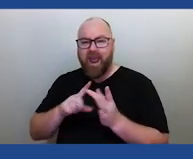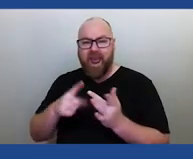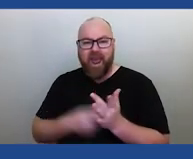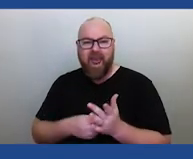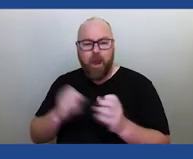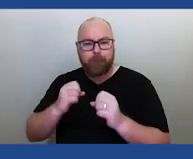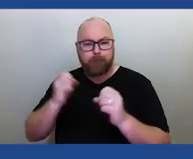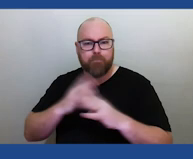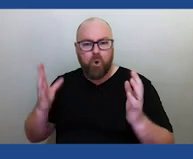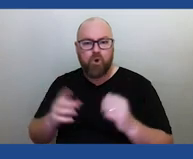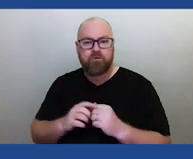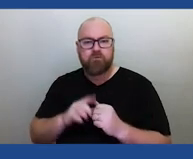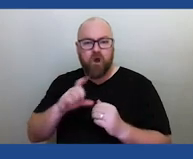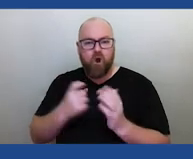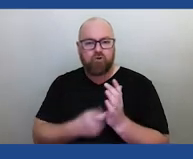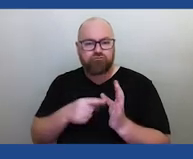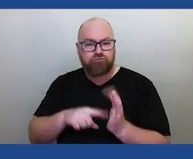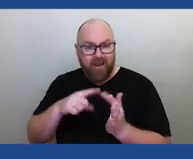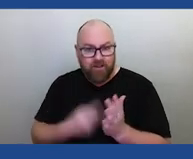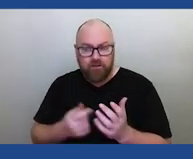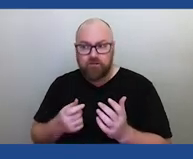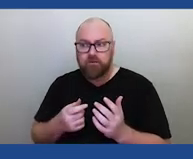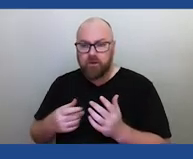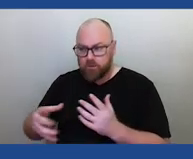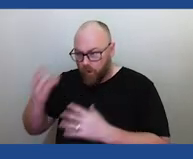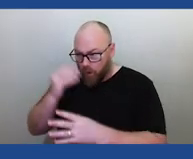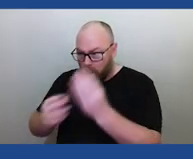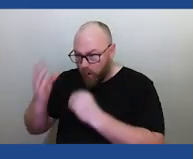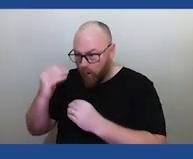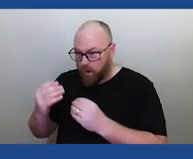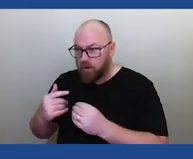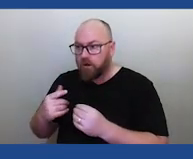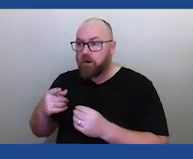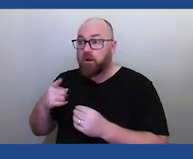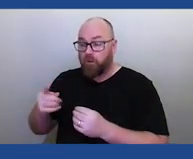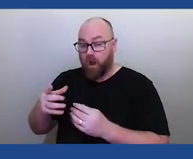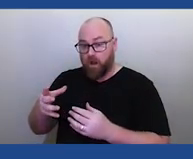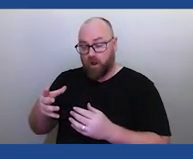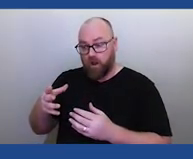all these types of things we can help scientifically, at least on that aspect of it.